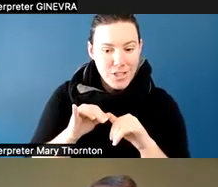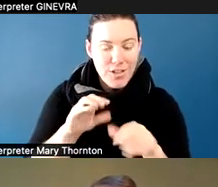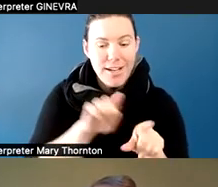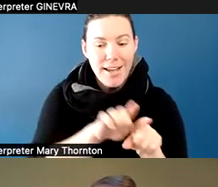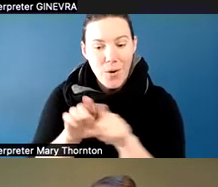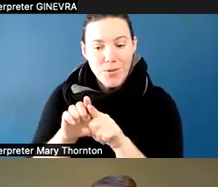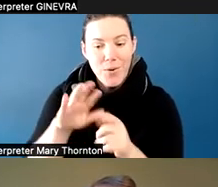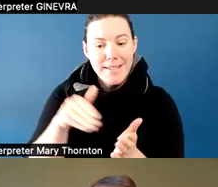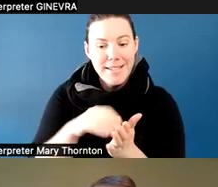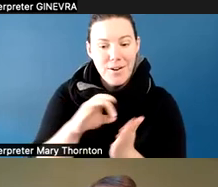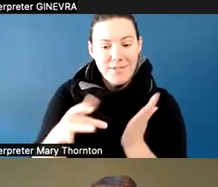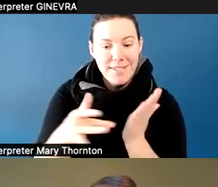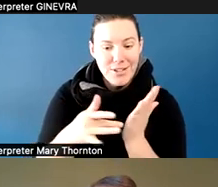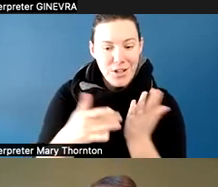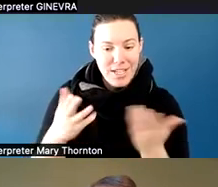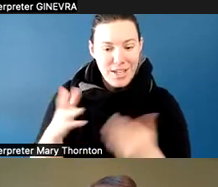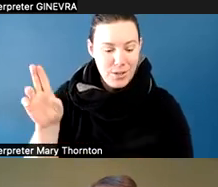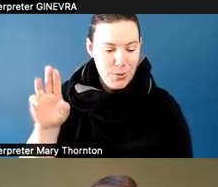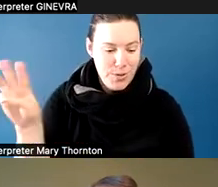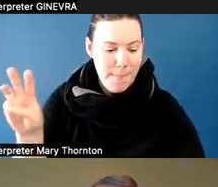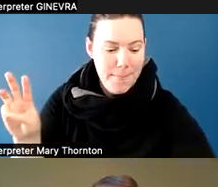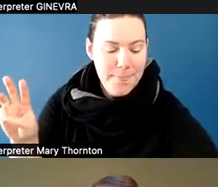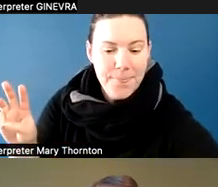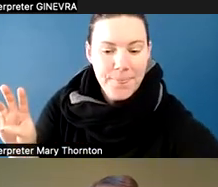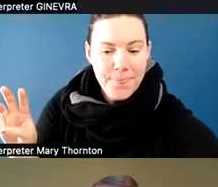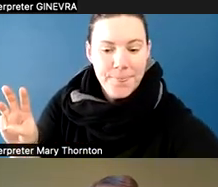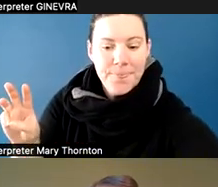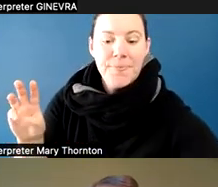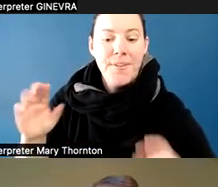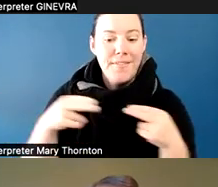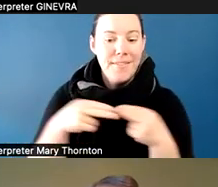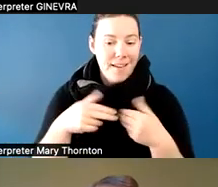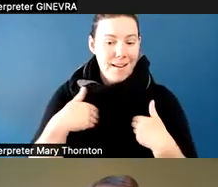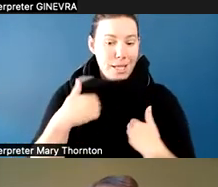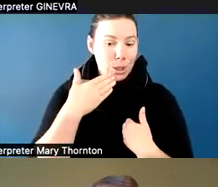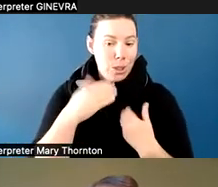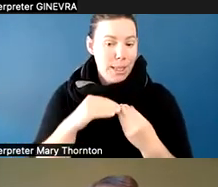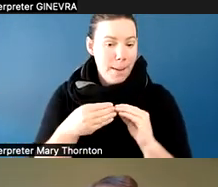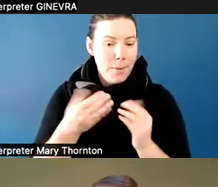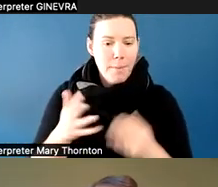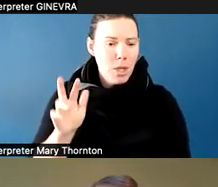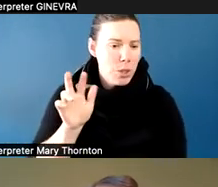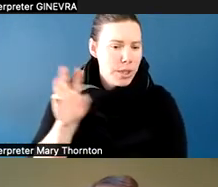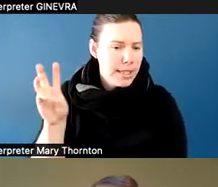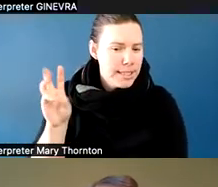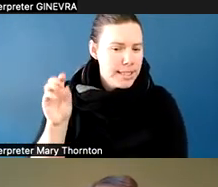And the slide includes a good number, maybe 36 or so,